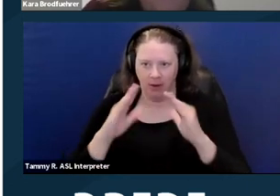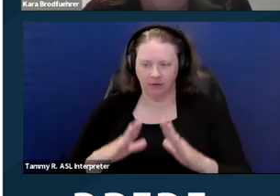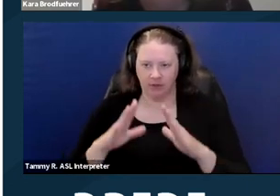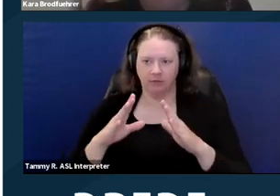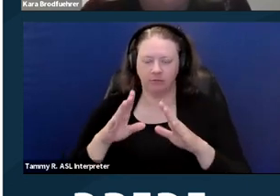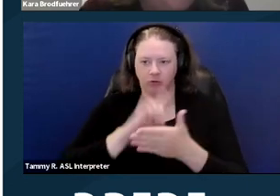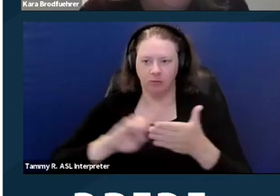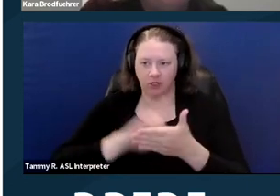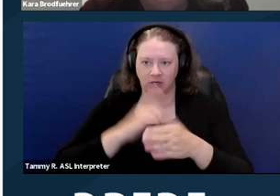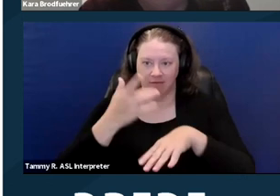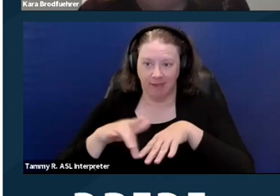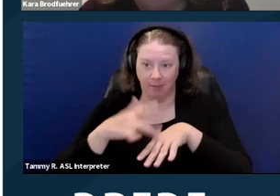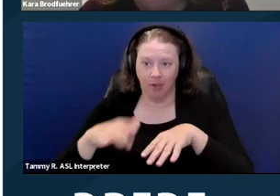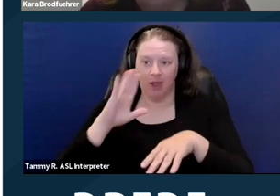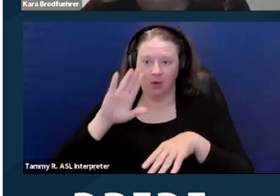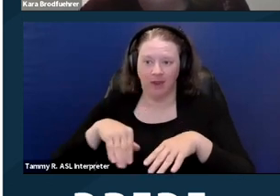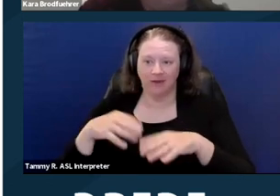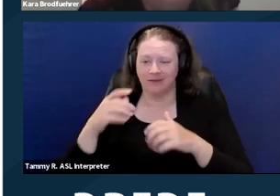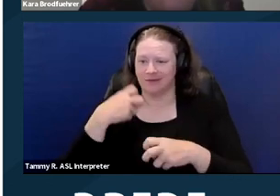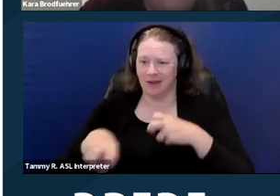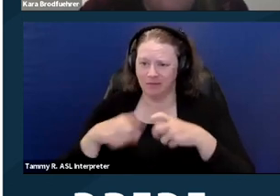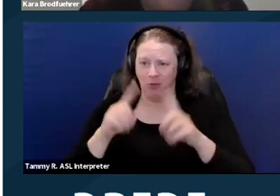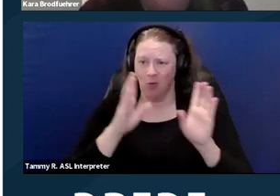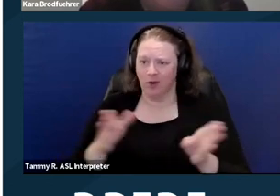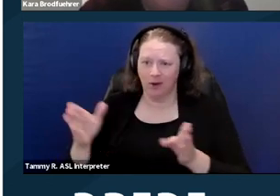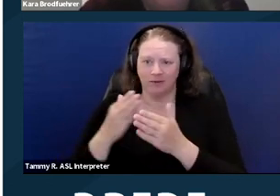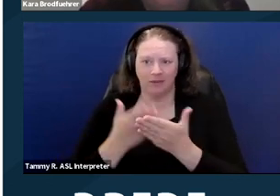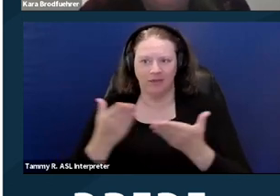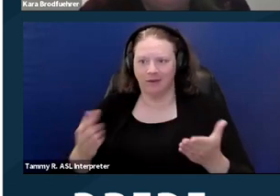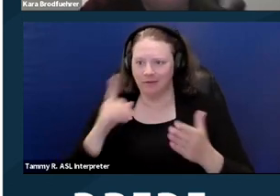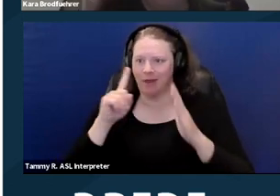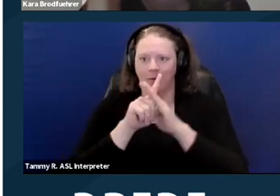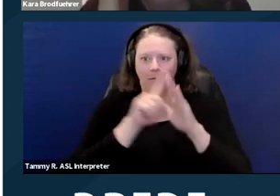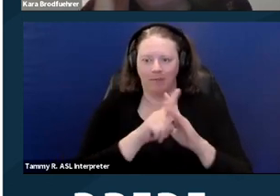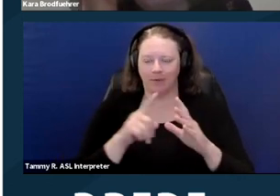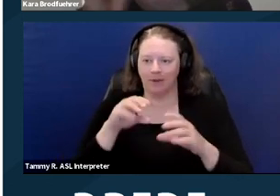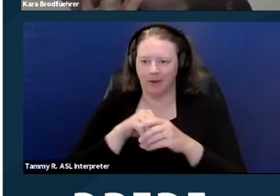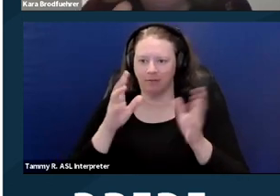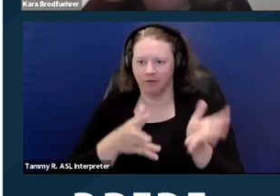I know it's hard to organize and things come up in conversations where you're like, "Oh, I should have this."